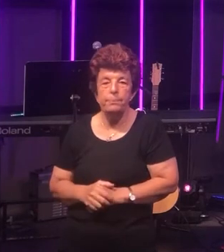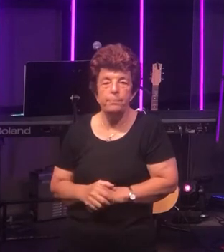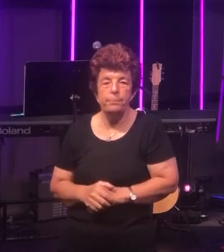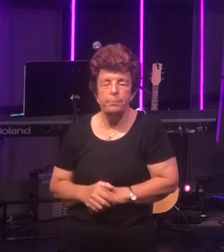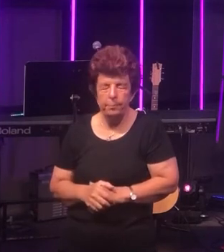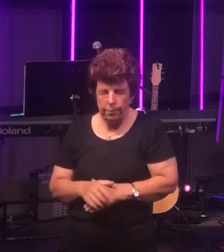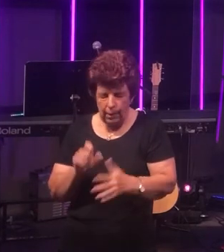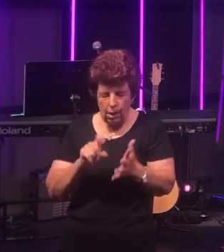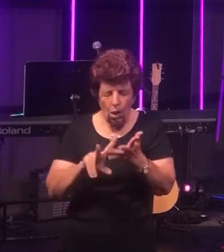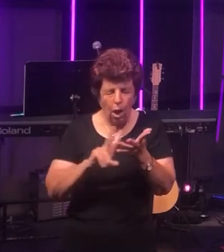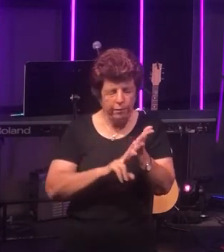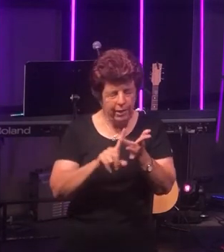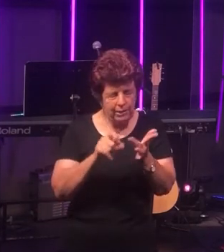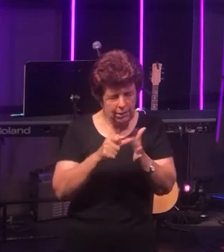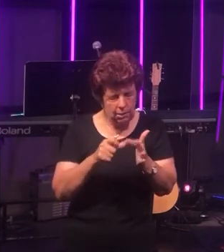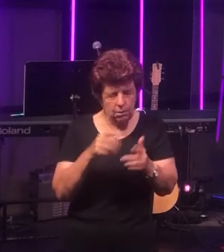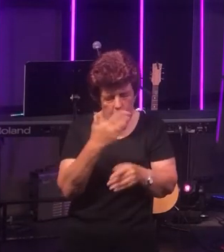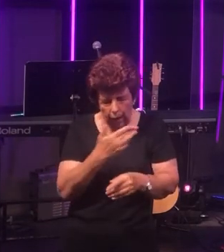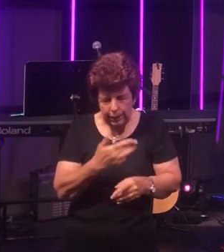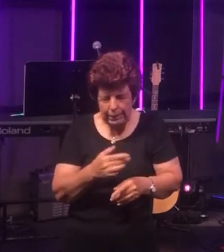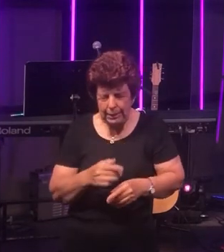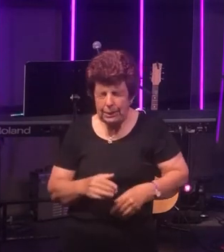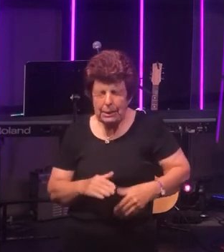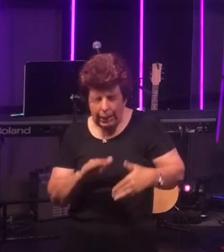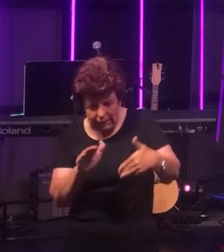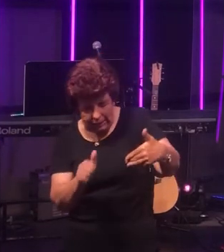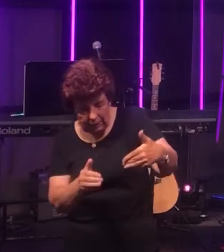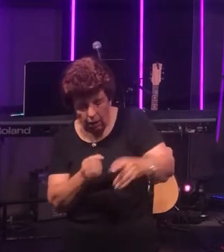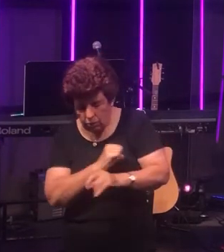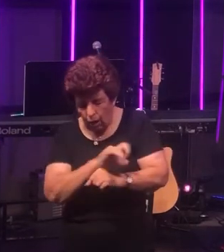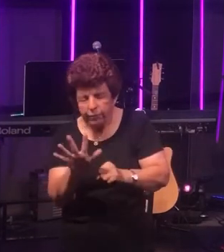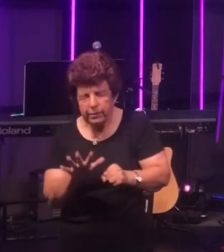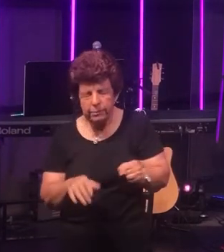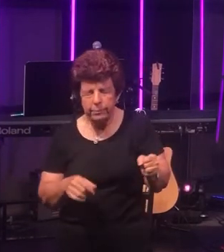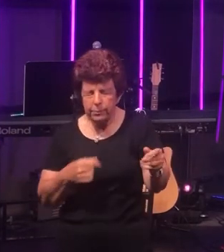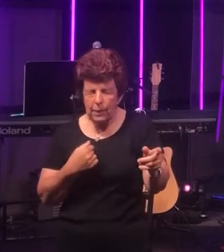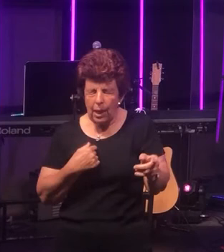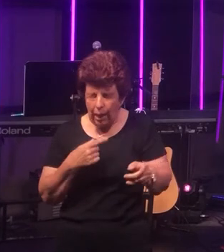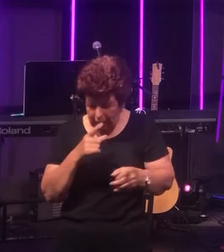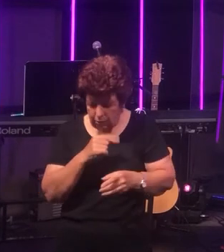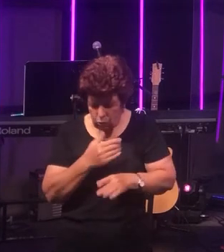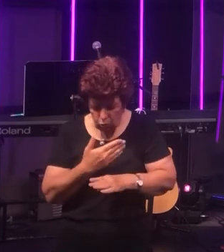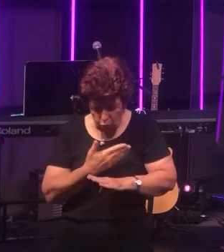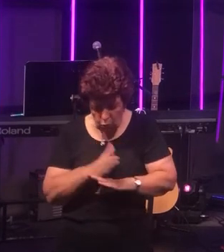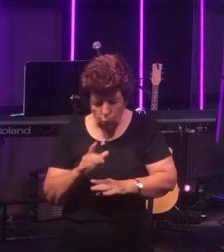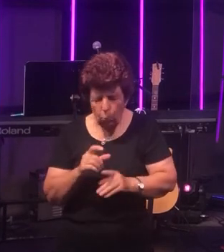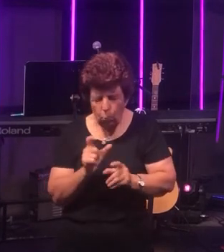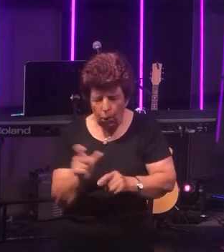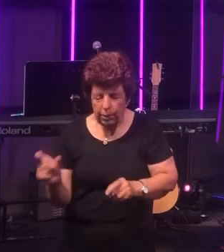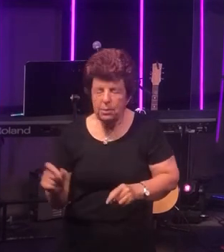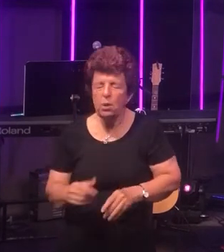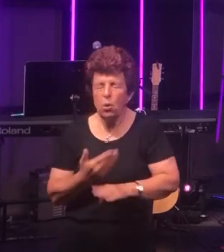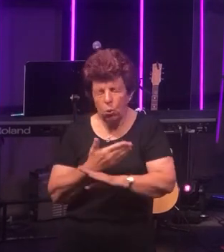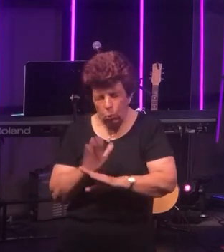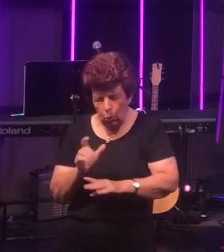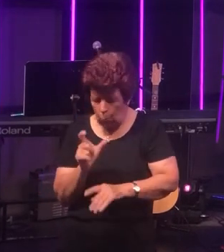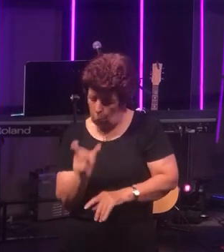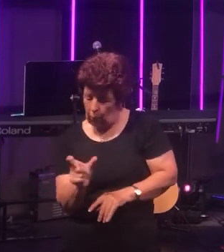COVID-19 has introduced new thoughts to us. New terms for us. A new term that we have had